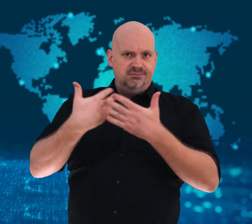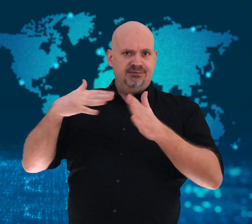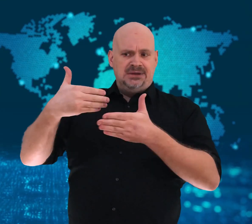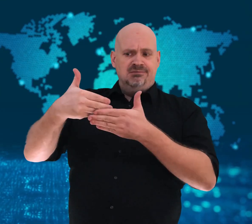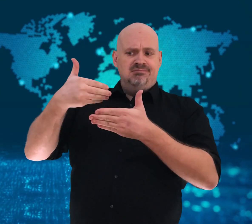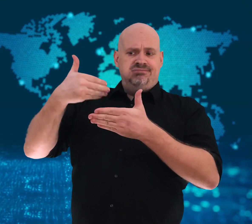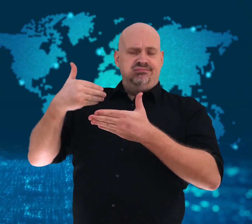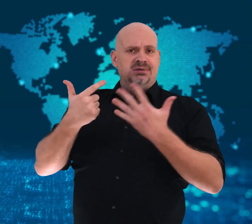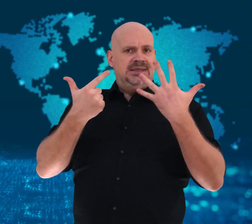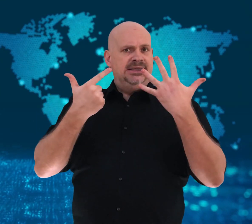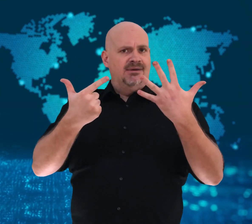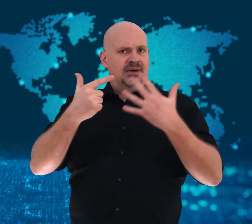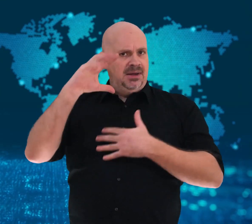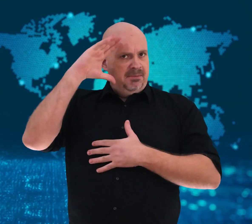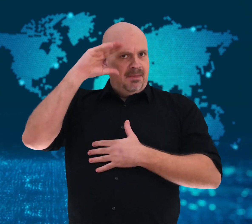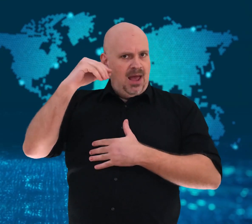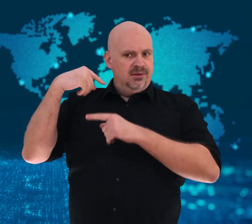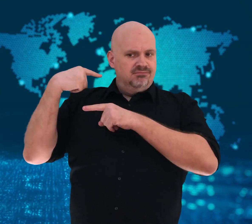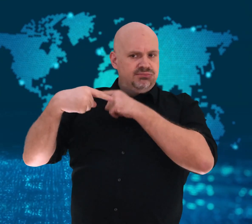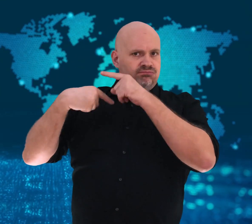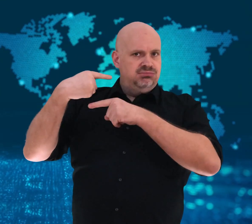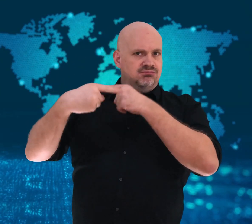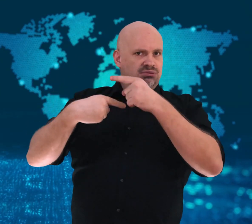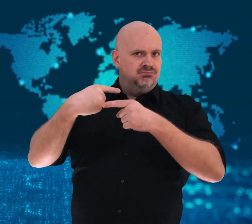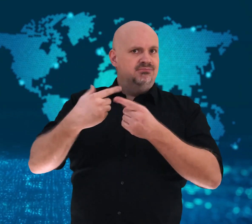following seven men.